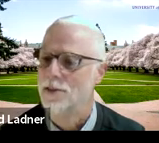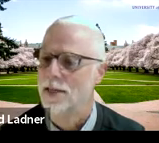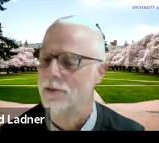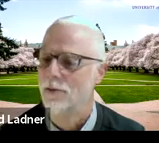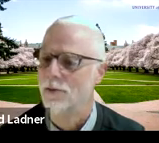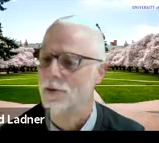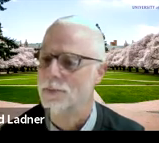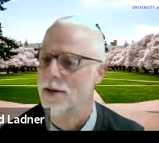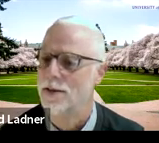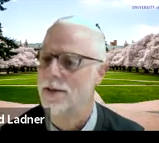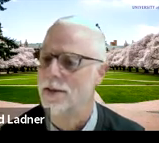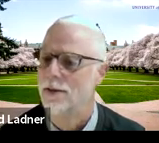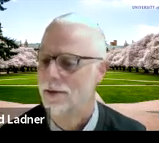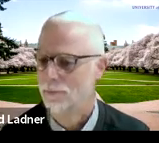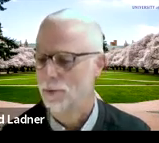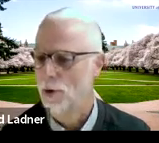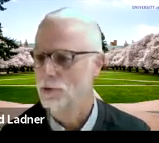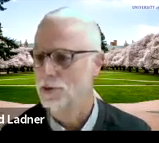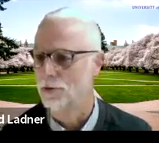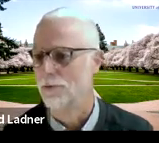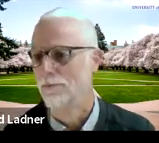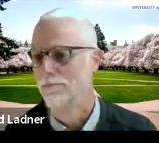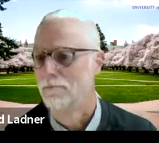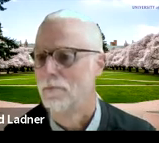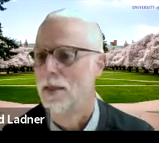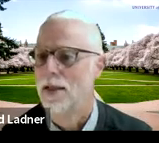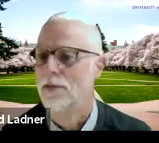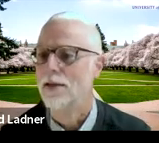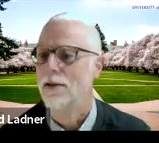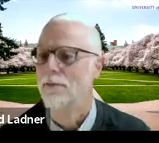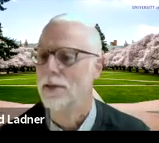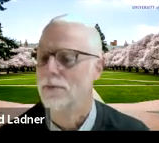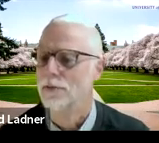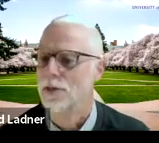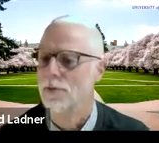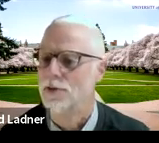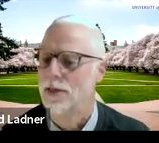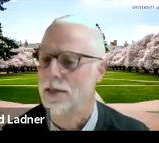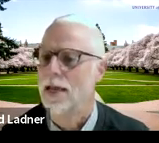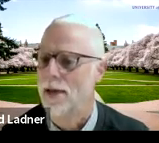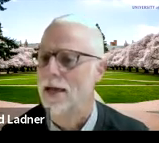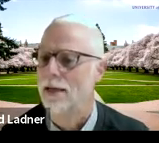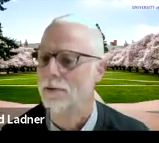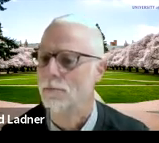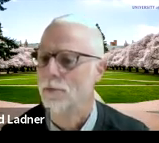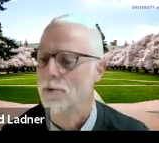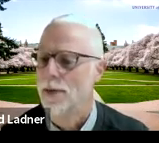that they corresponded, and he proposed to her. And eventually, he came back and brought her back